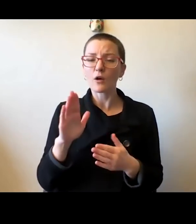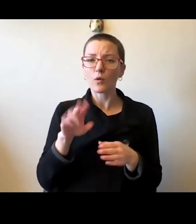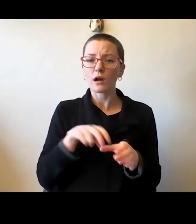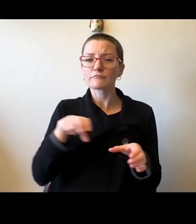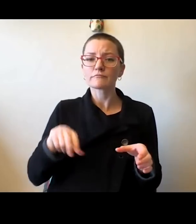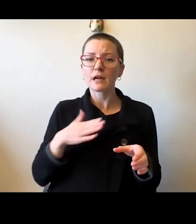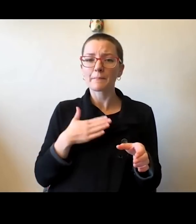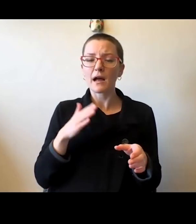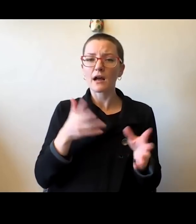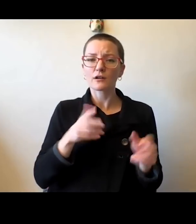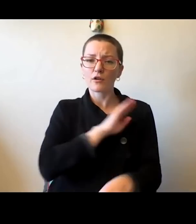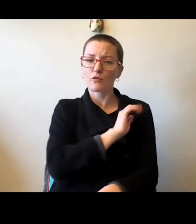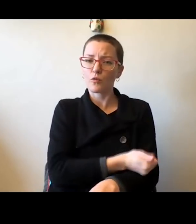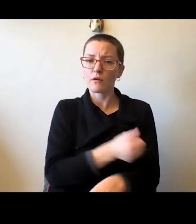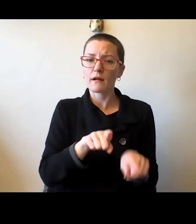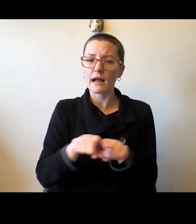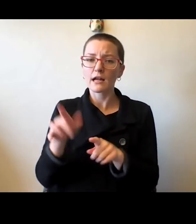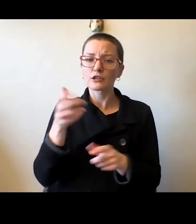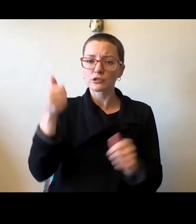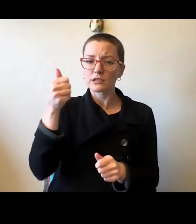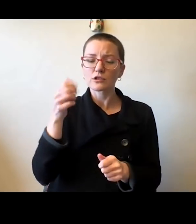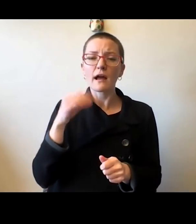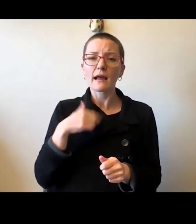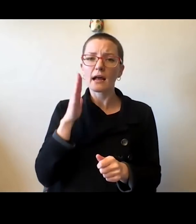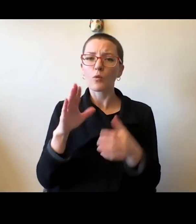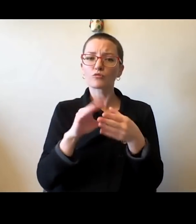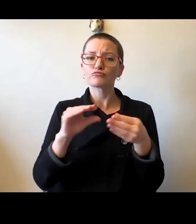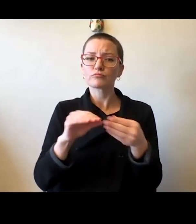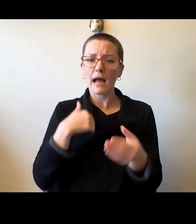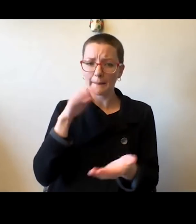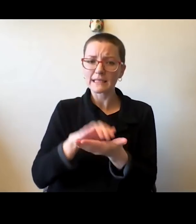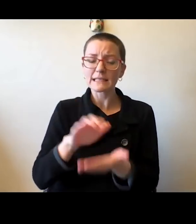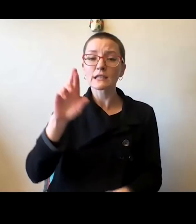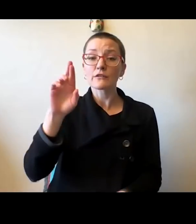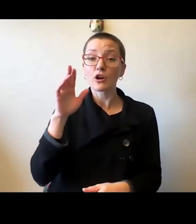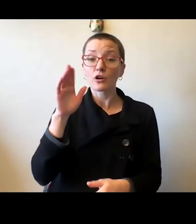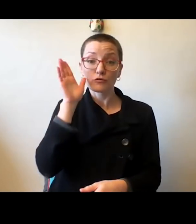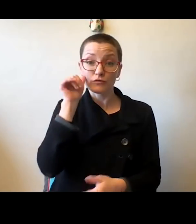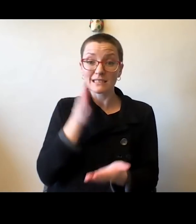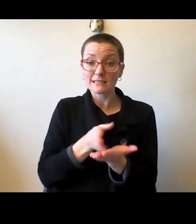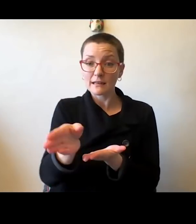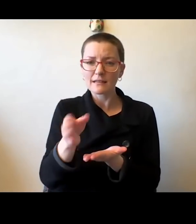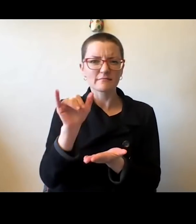and say that I believe that resilience is in fact a hallmark of our entire community this year.